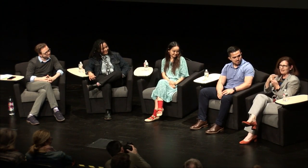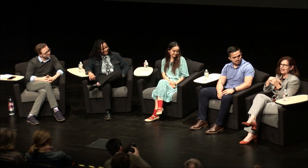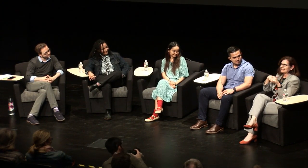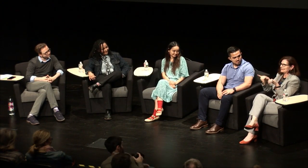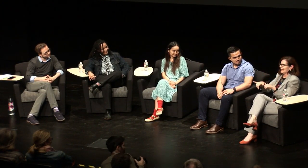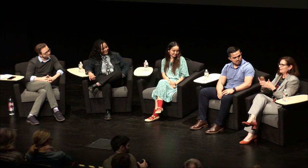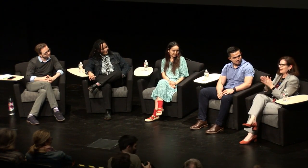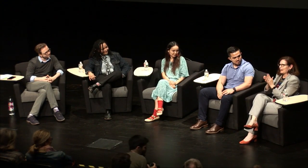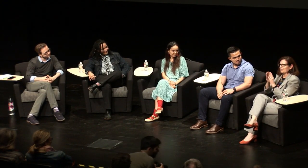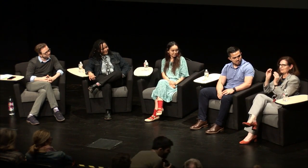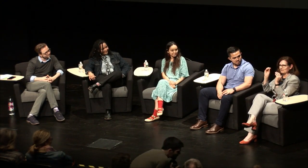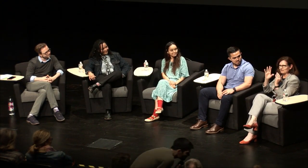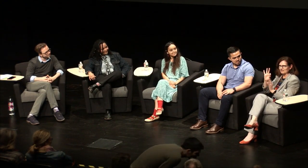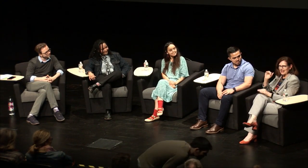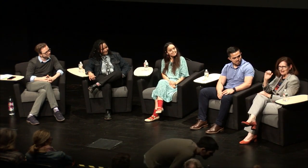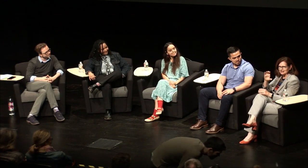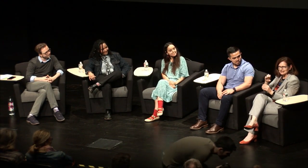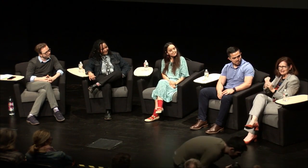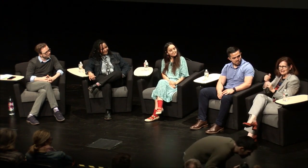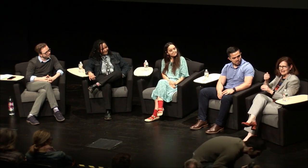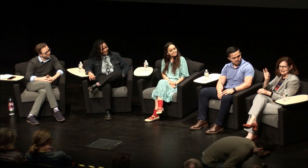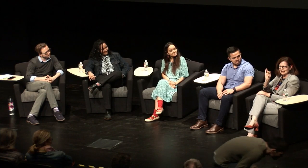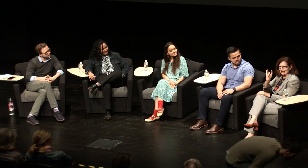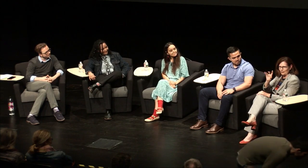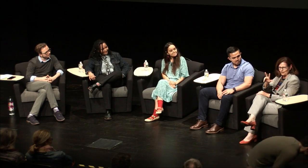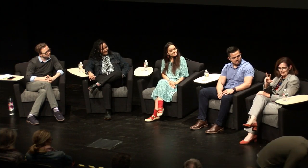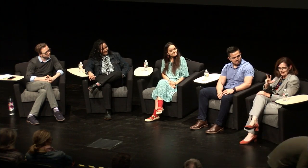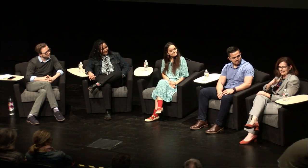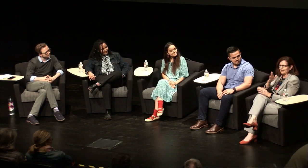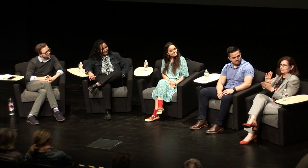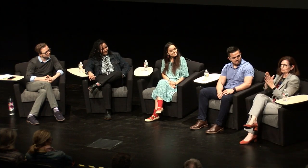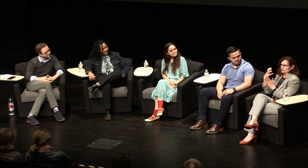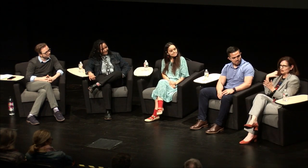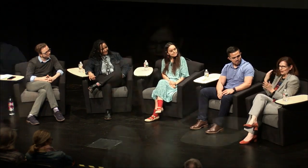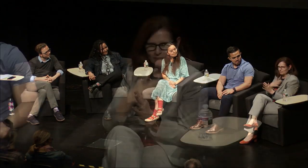Linguistics Department and then I stayed and became a faculty member in 1983. I